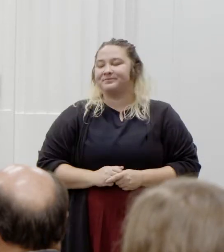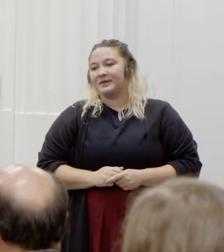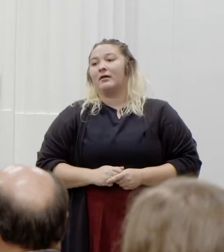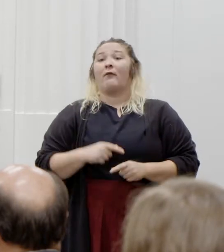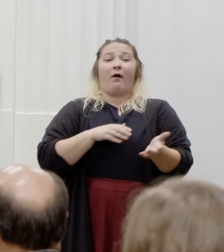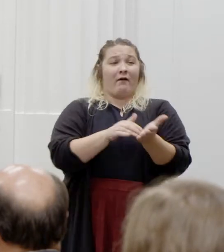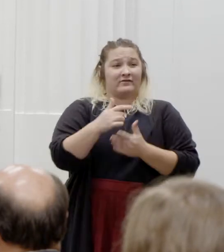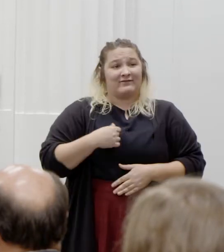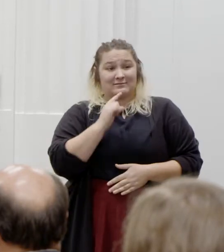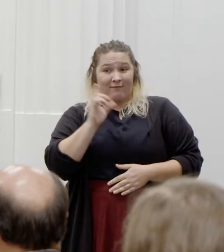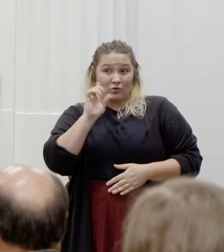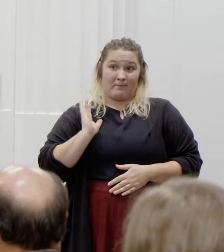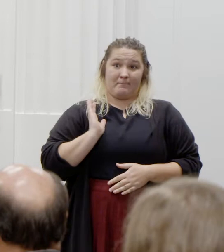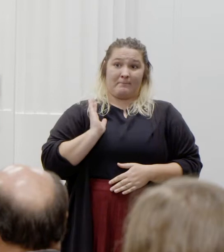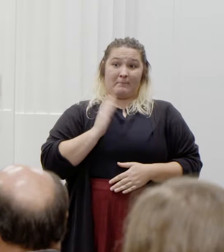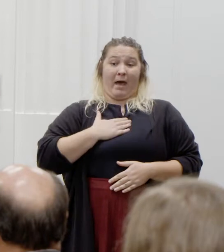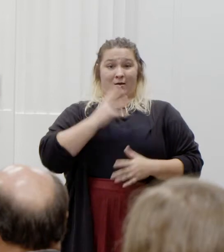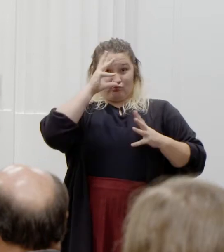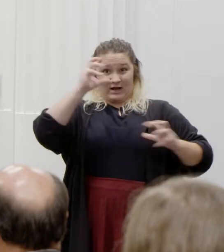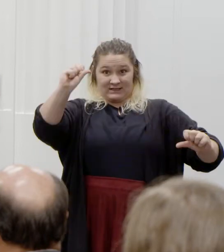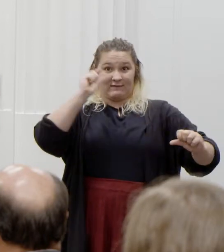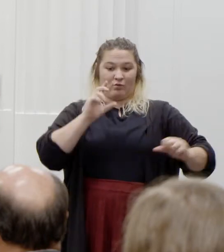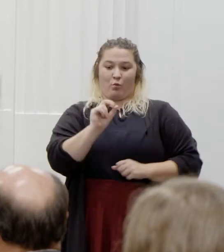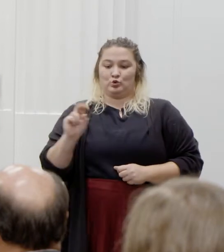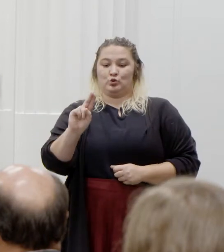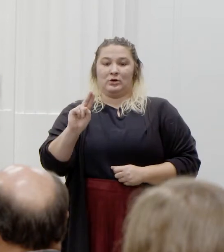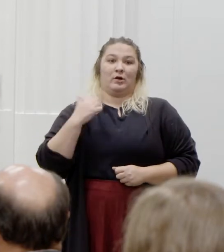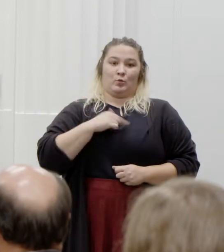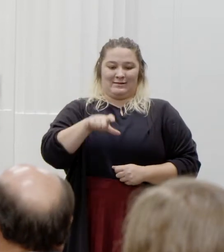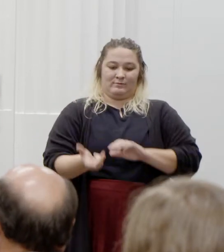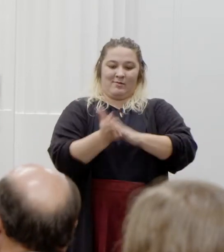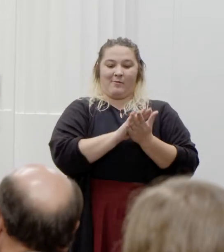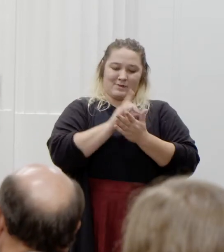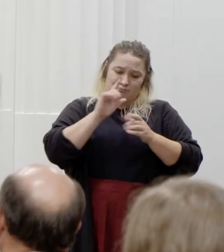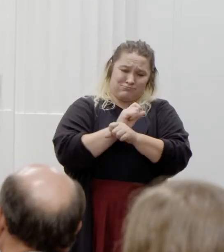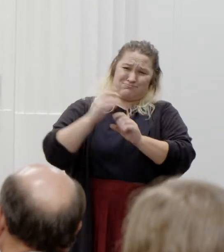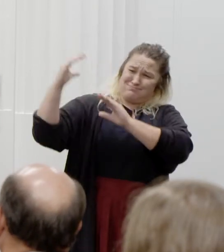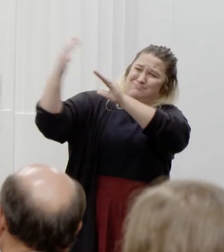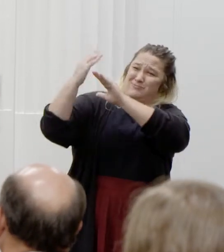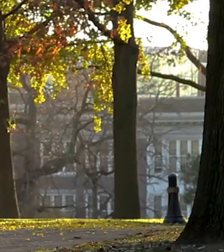for The Ohio State University is for us to become the absolute model of a 21st century land grant university.